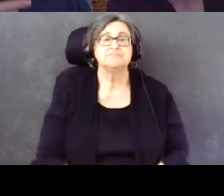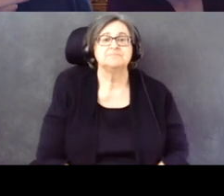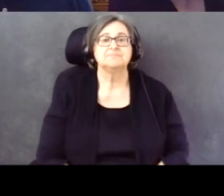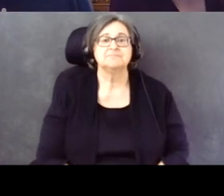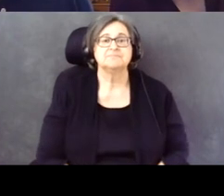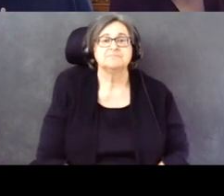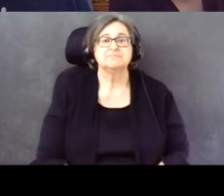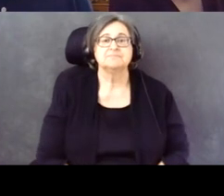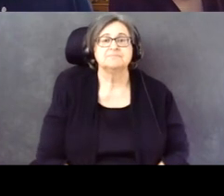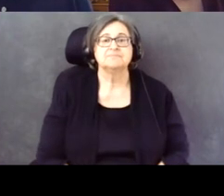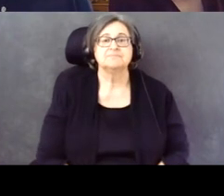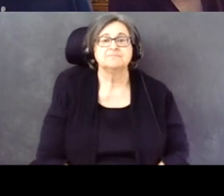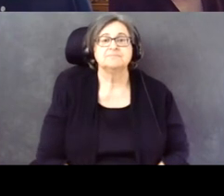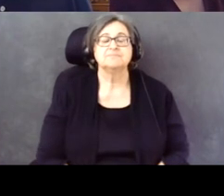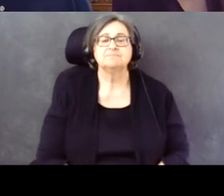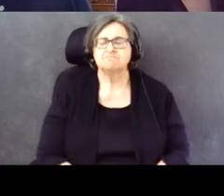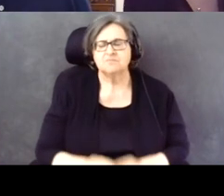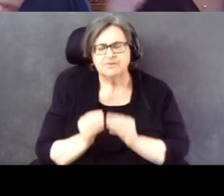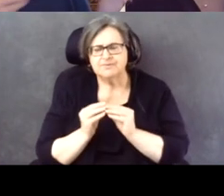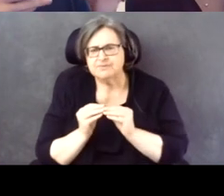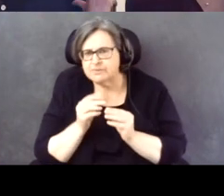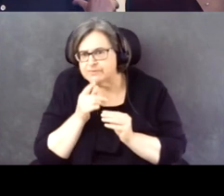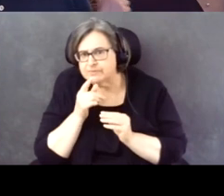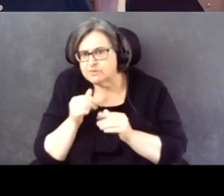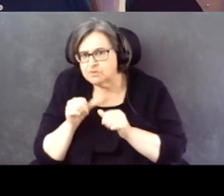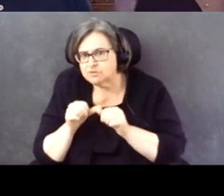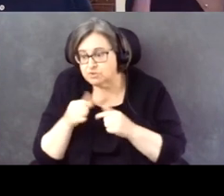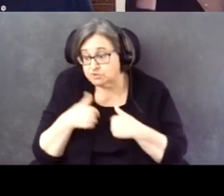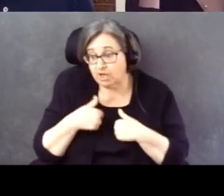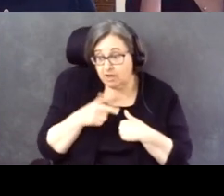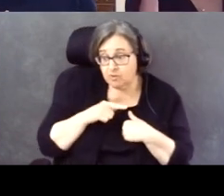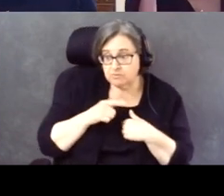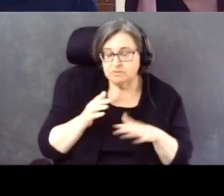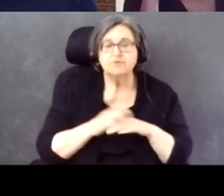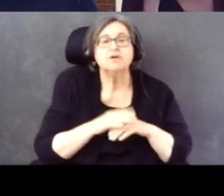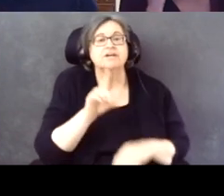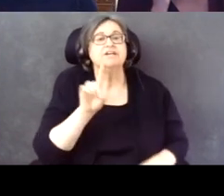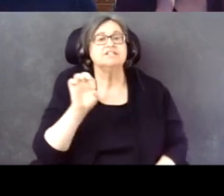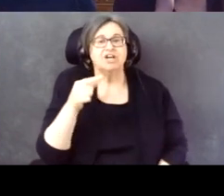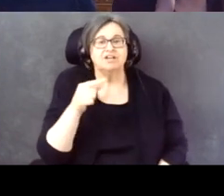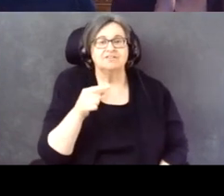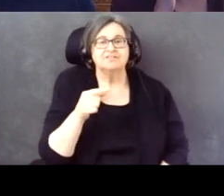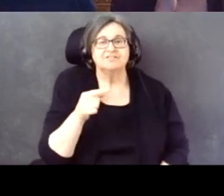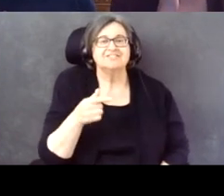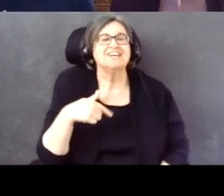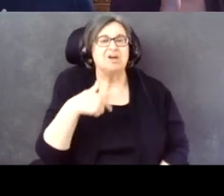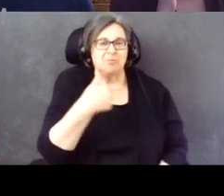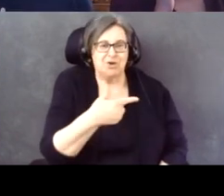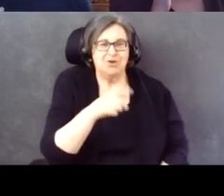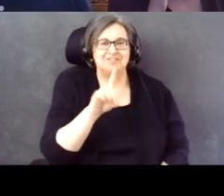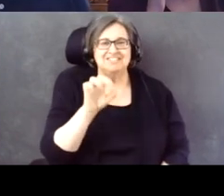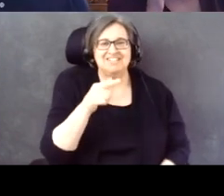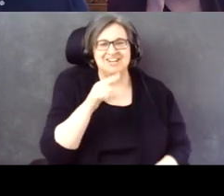So I'm going to turn this over to Doug now.